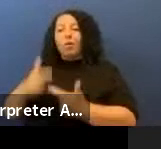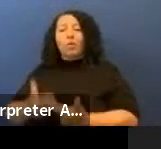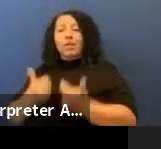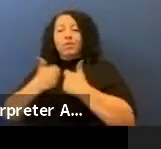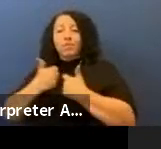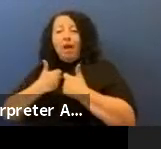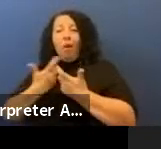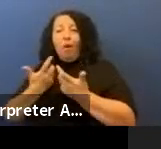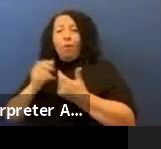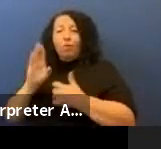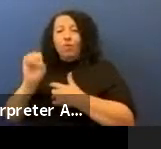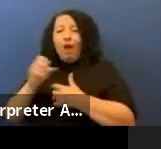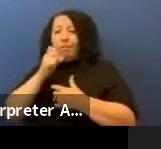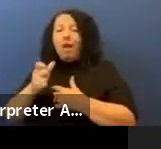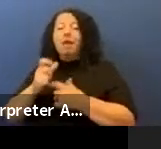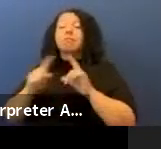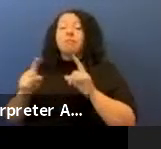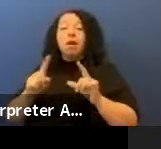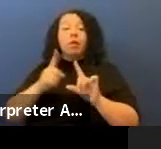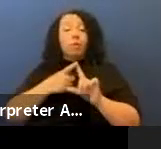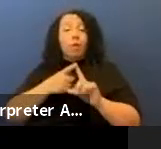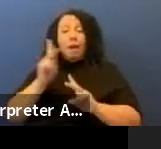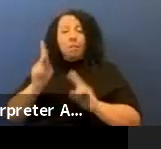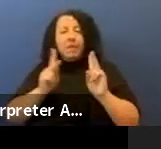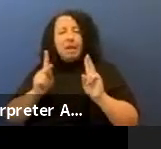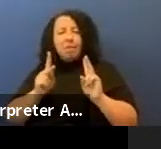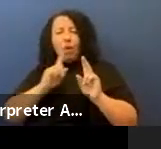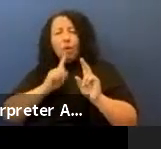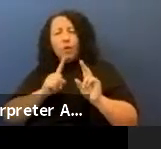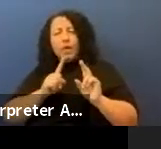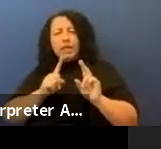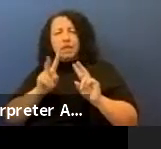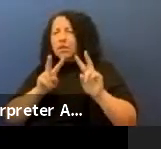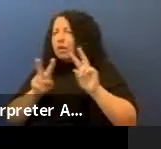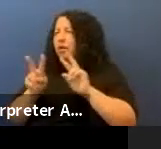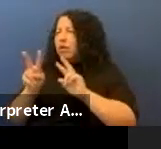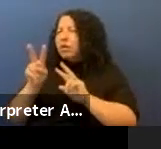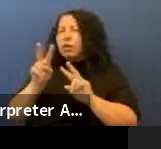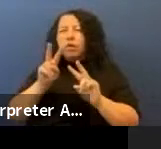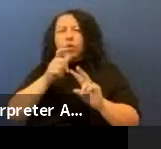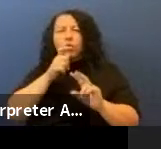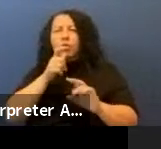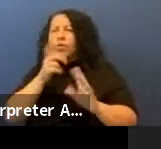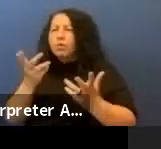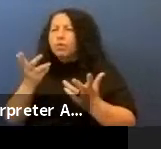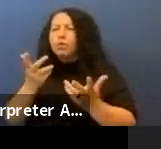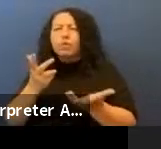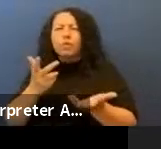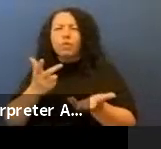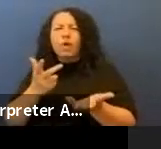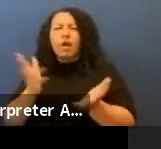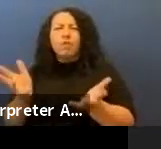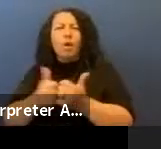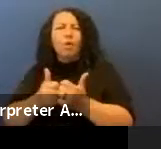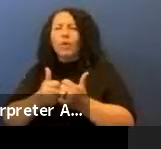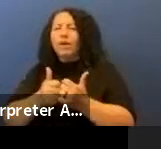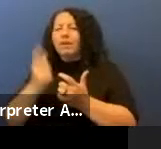and when people are looking for who to talk to think about where they are in that in that schema,